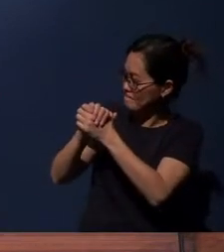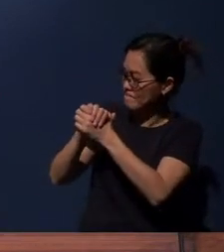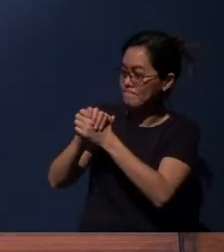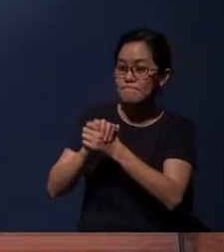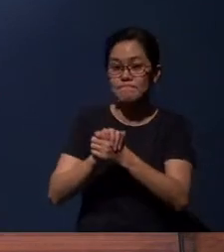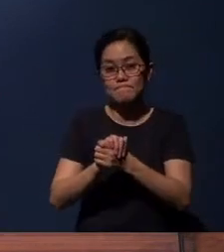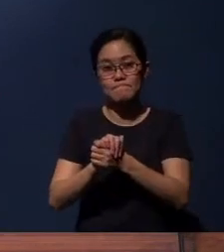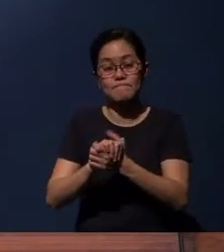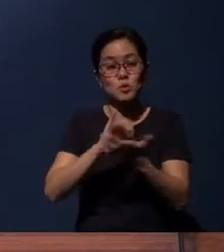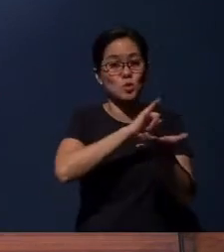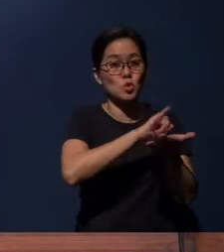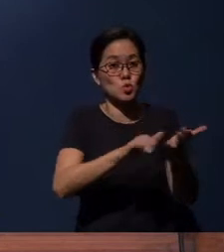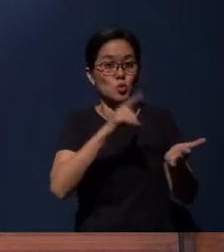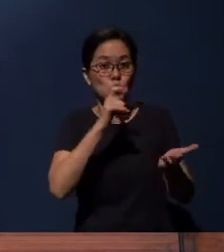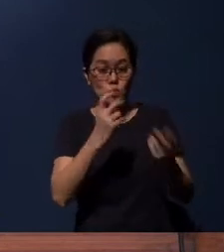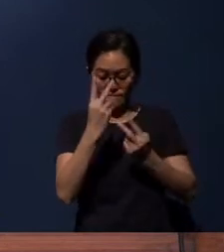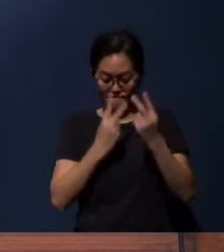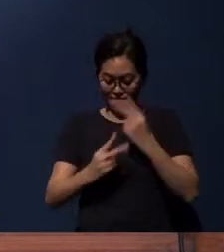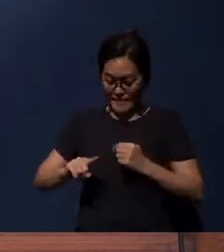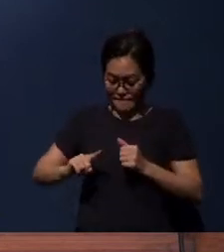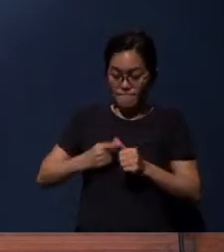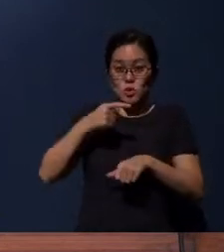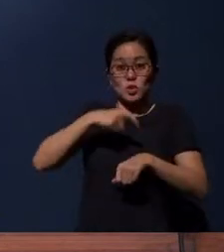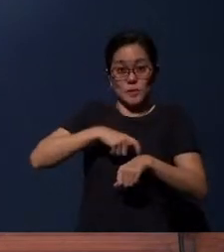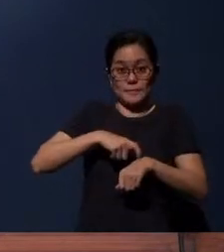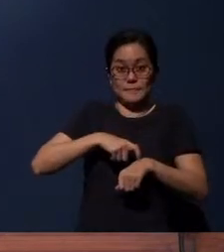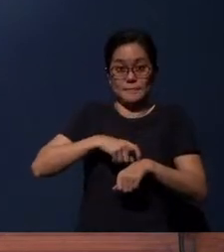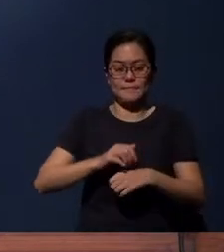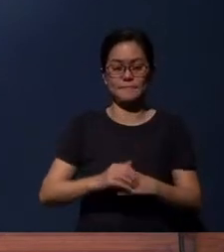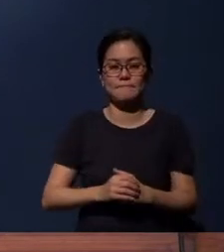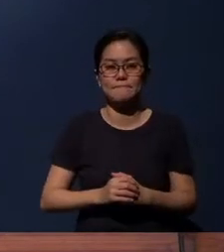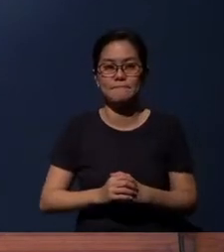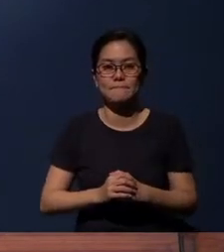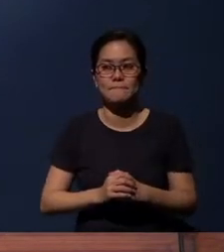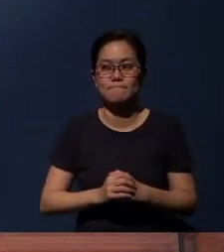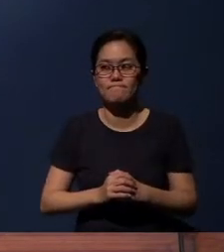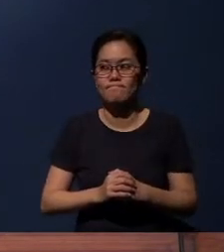And for those of us who are visiting with us for the first time,